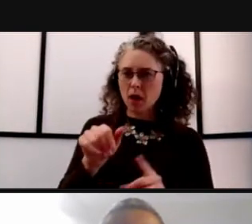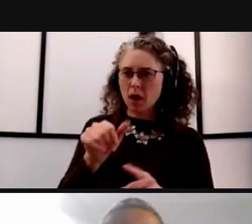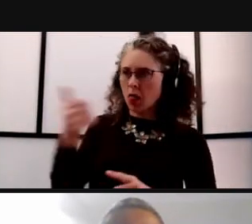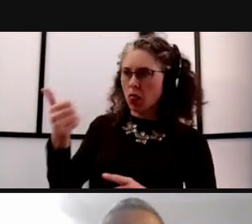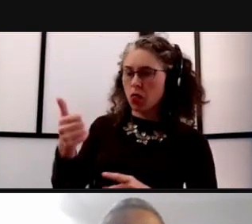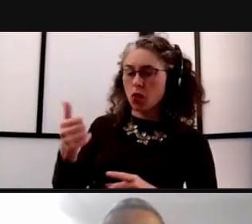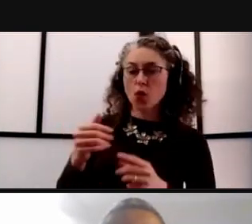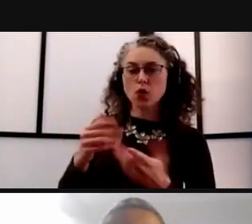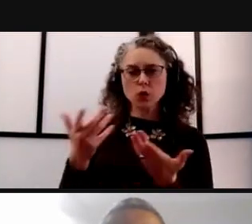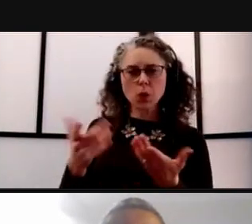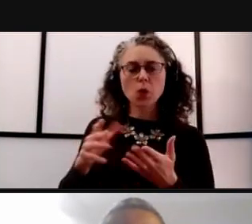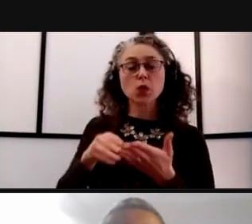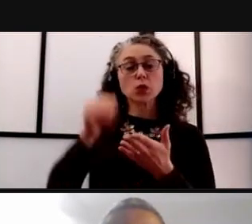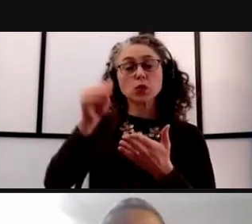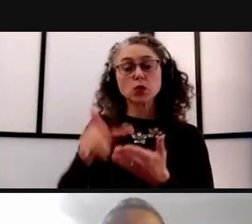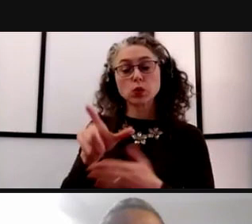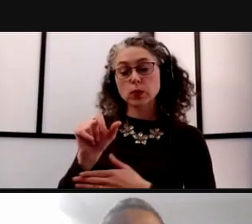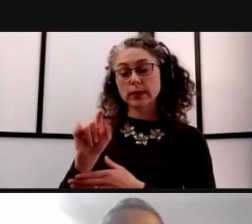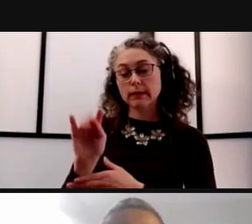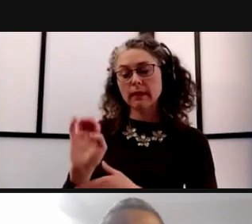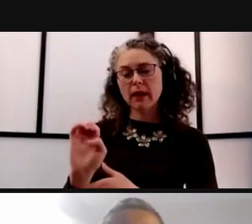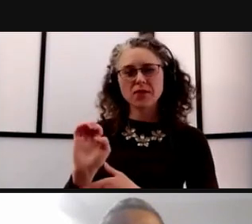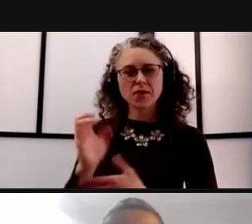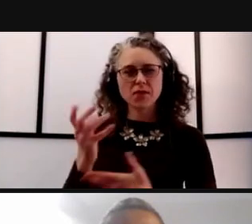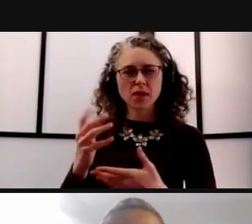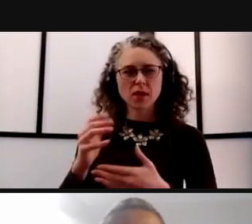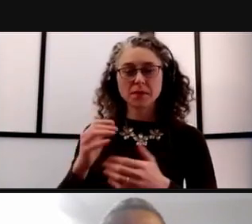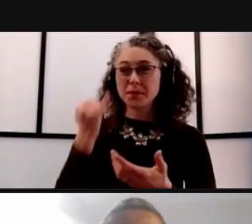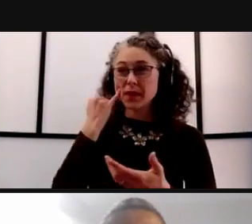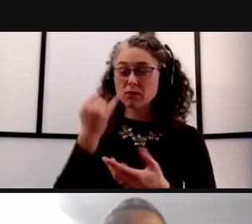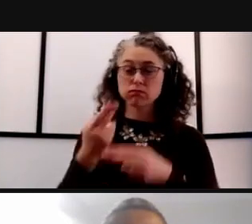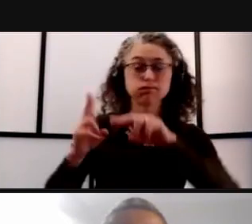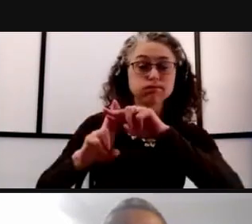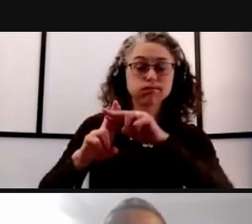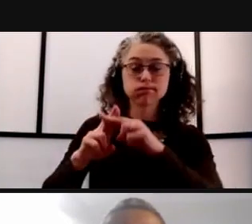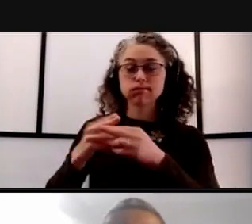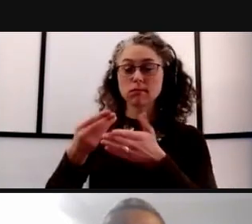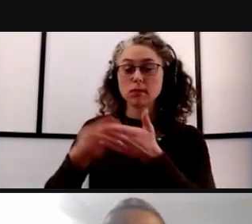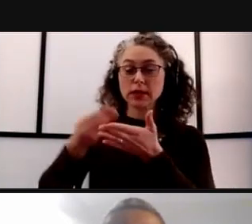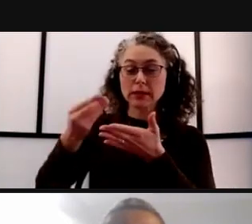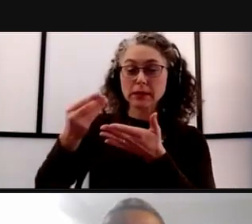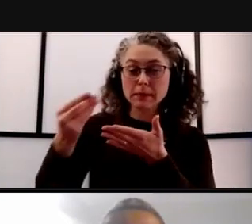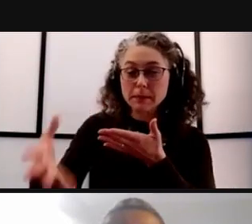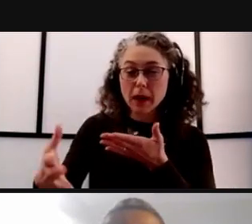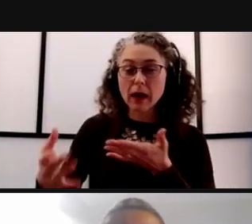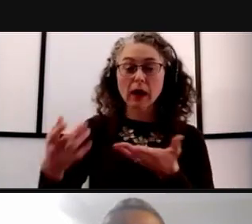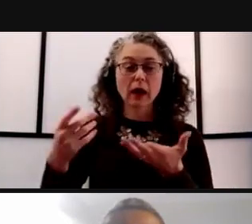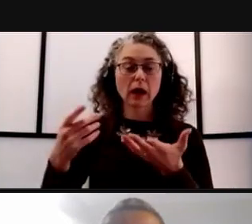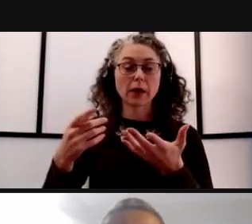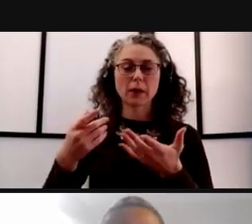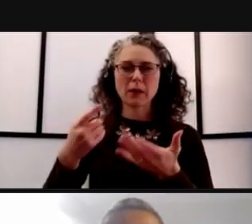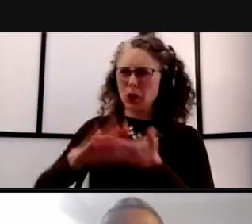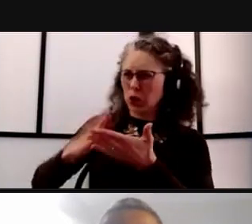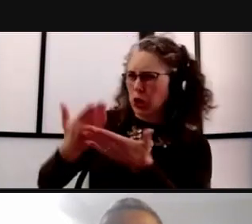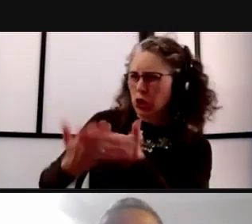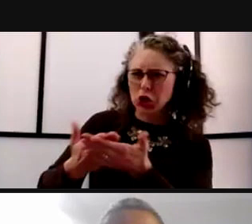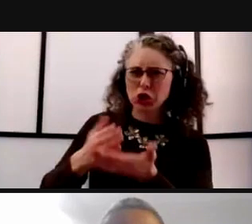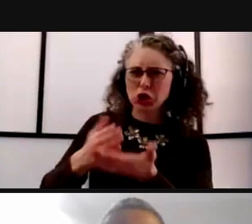to help people with unexpected living expenses, but also just how do you cook and get food and budget?